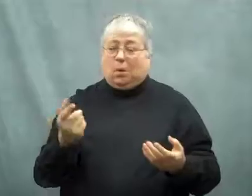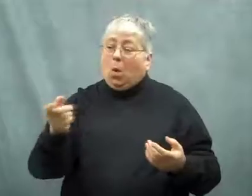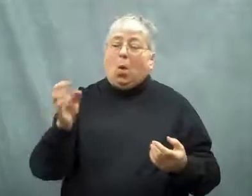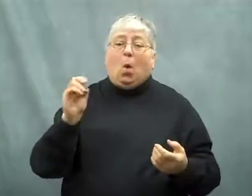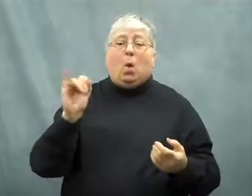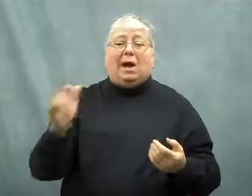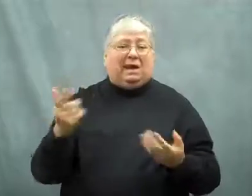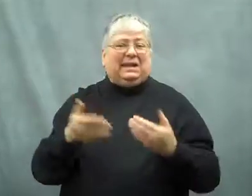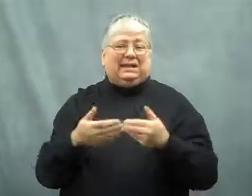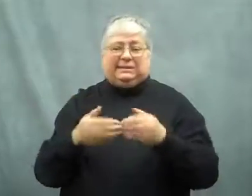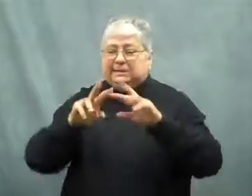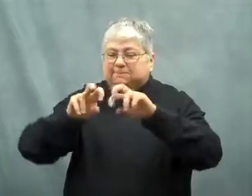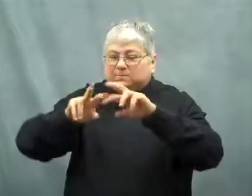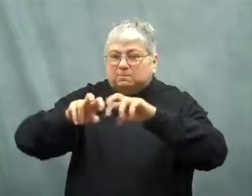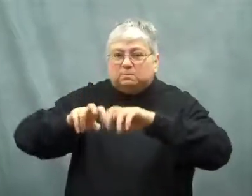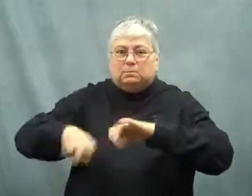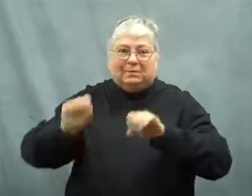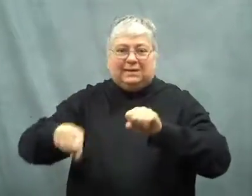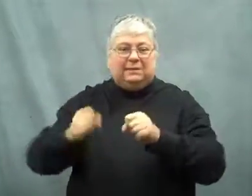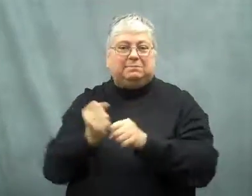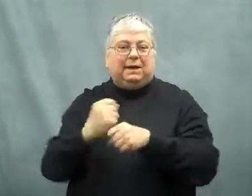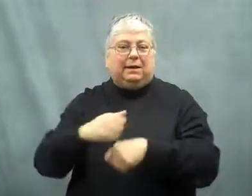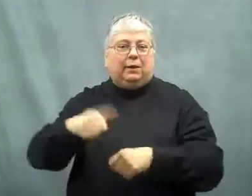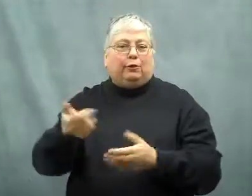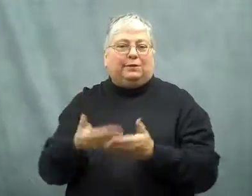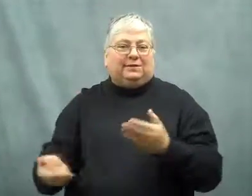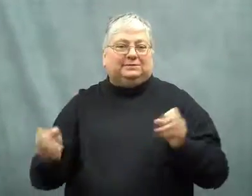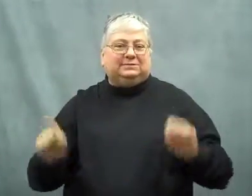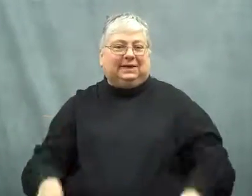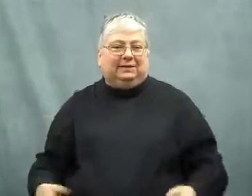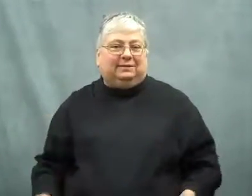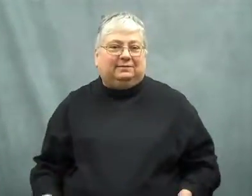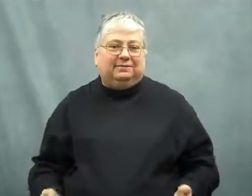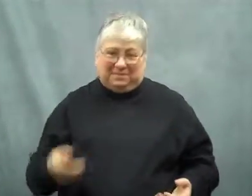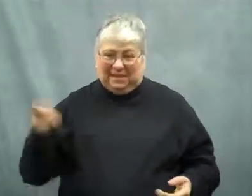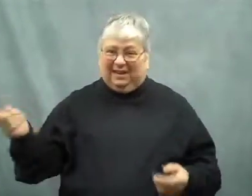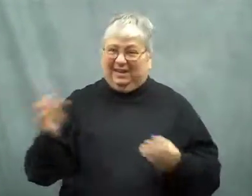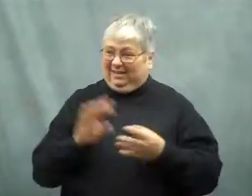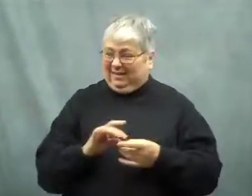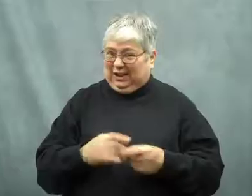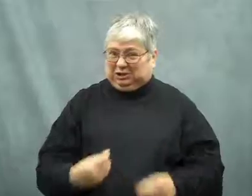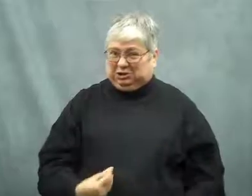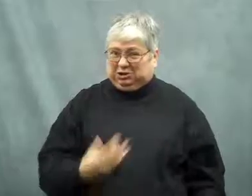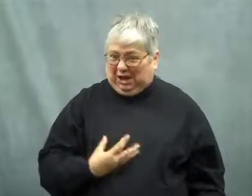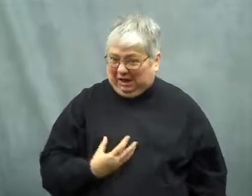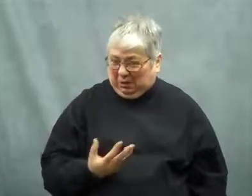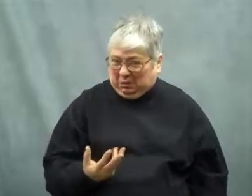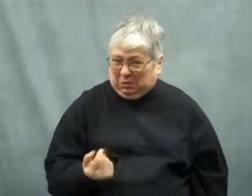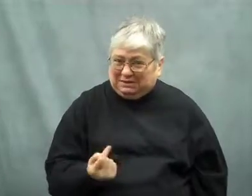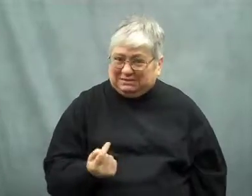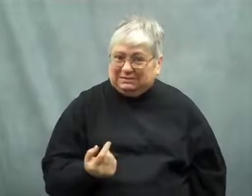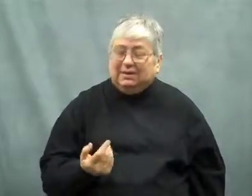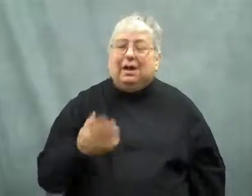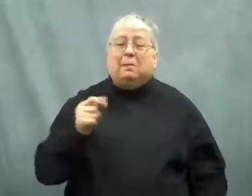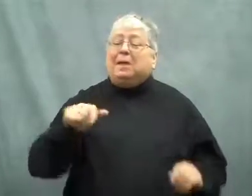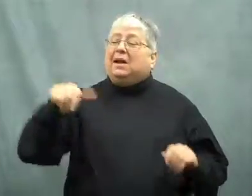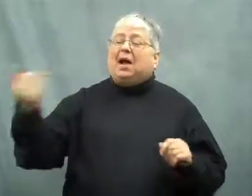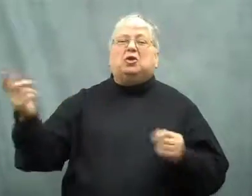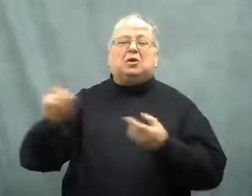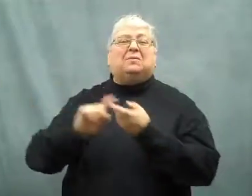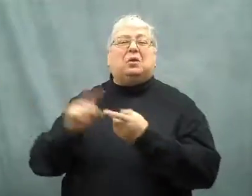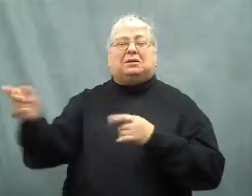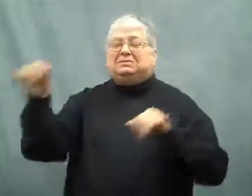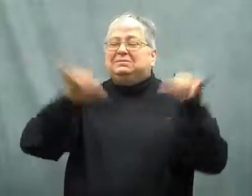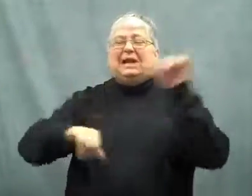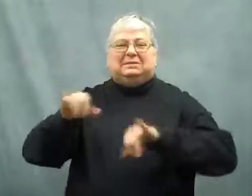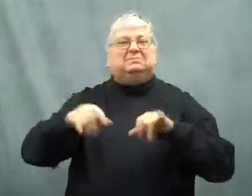Oil is easy to analyze and make other things with.